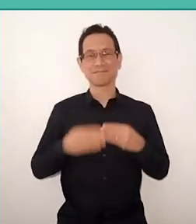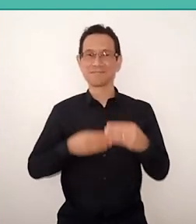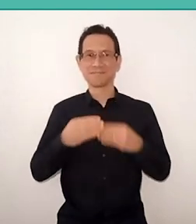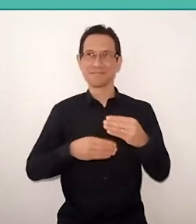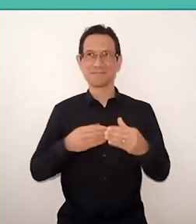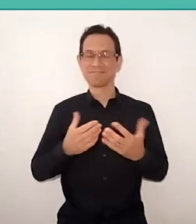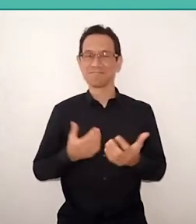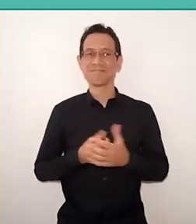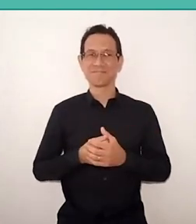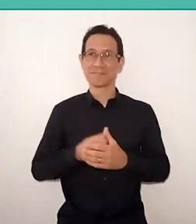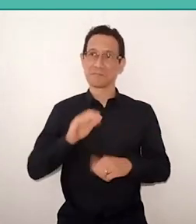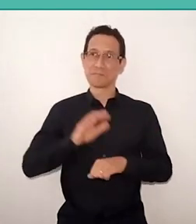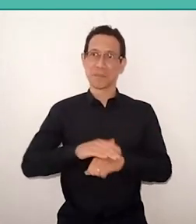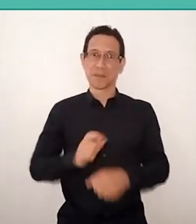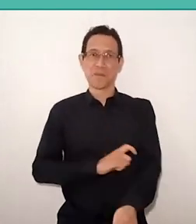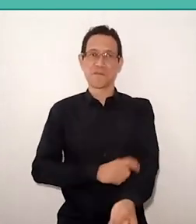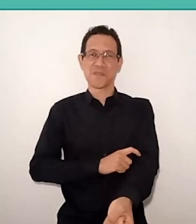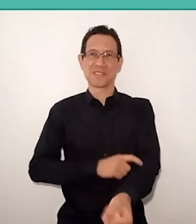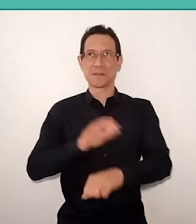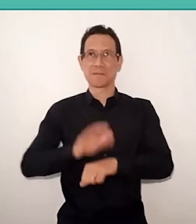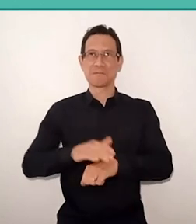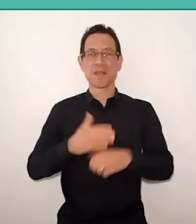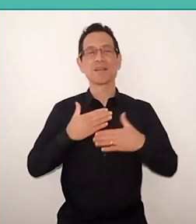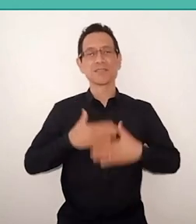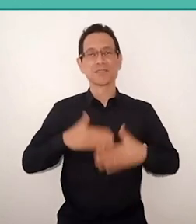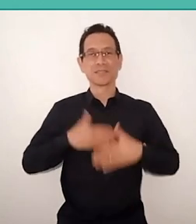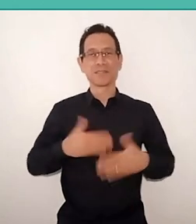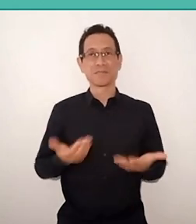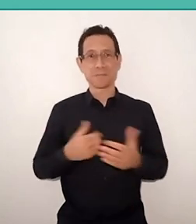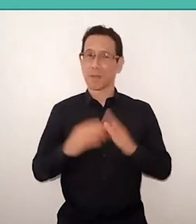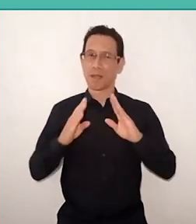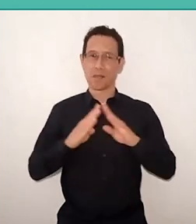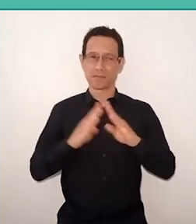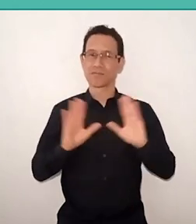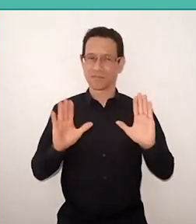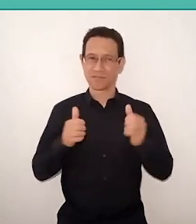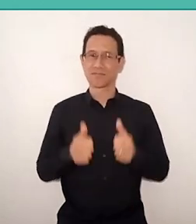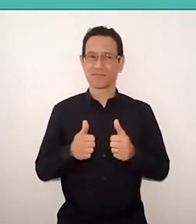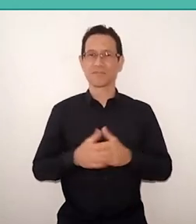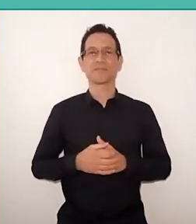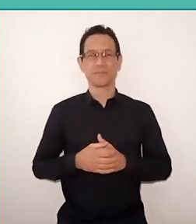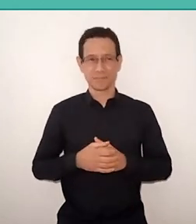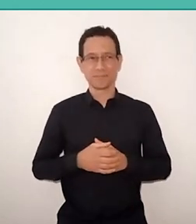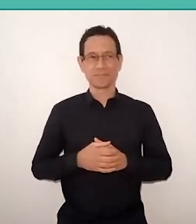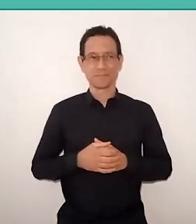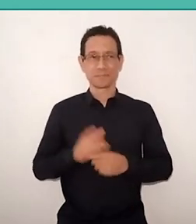or more nervous or calmer, but it keeps putting us at home. We are realizing that